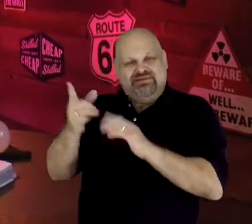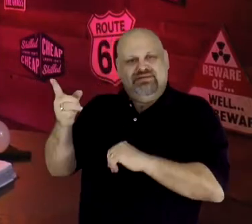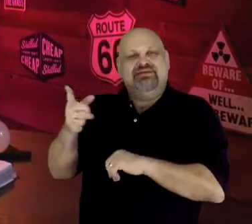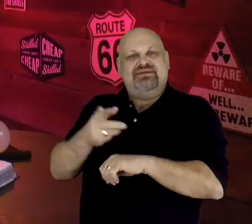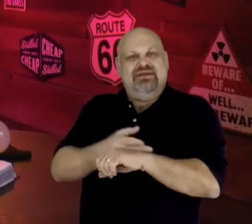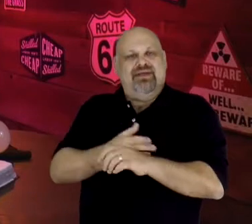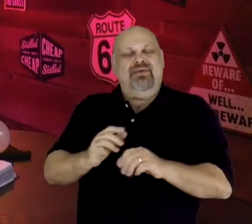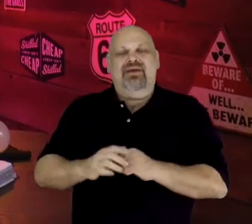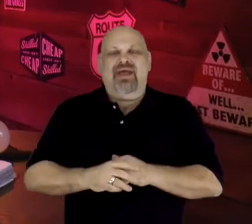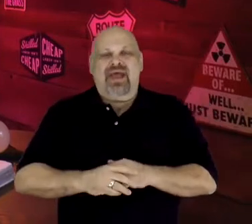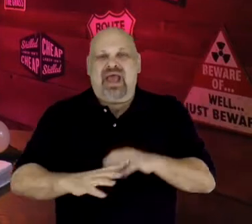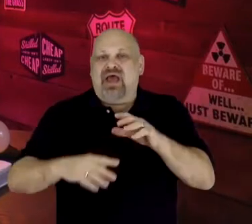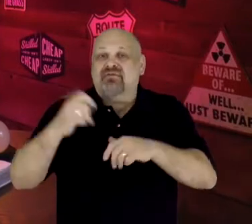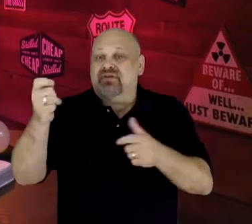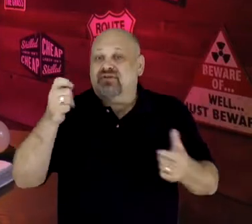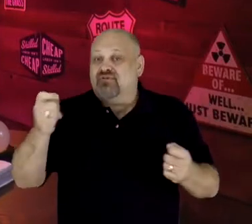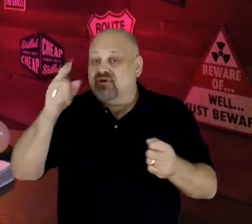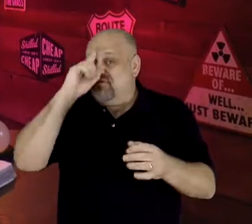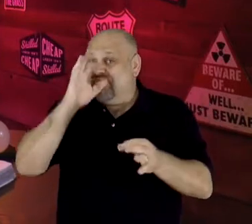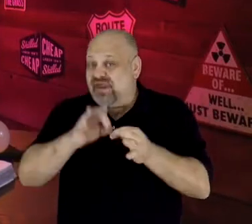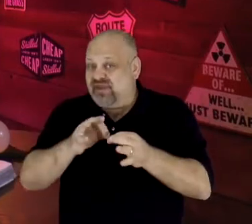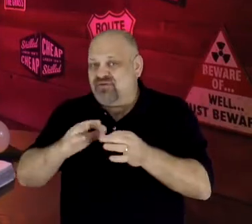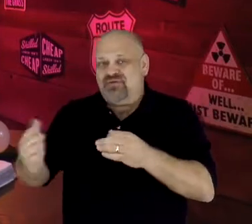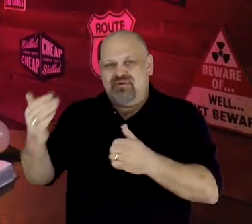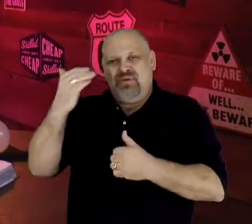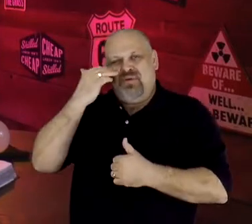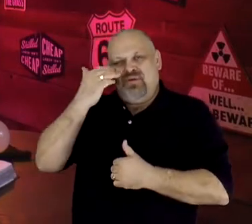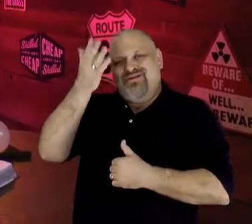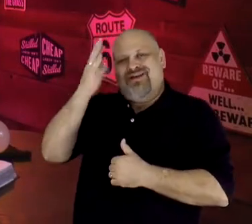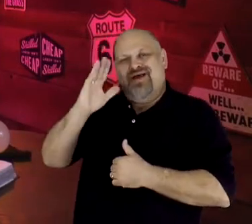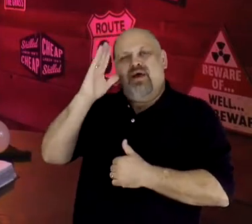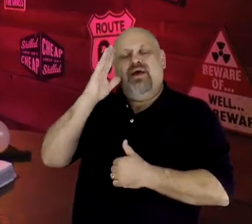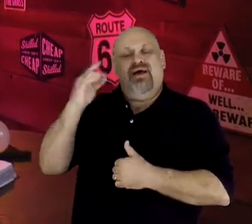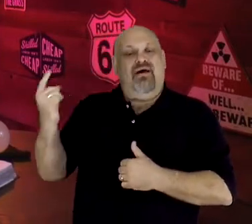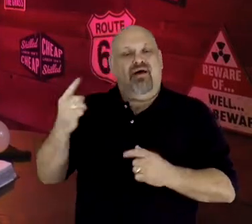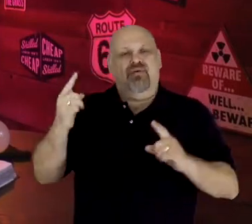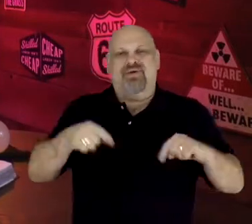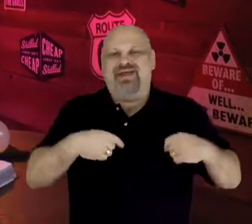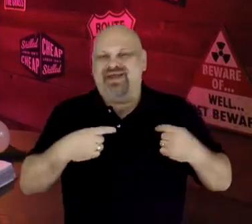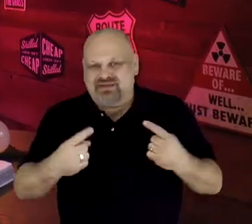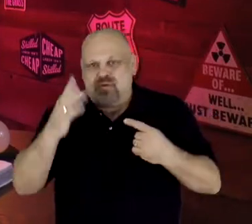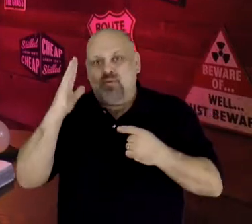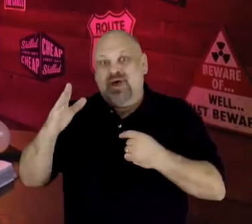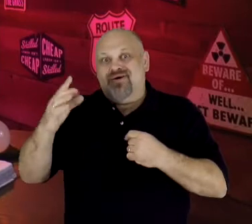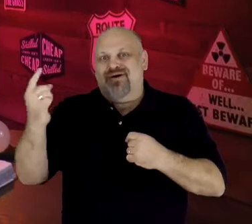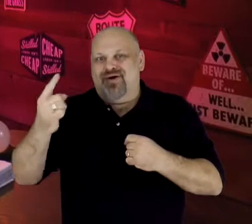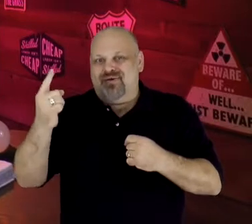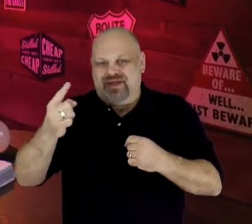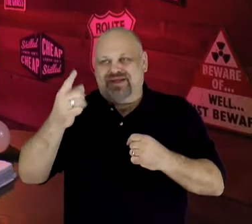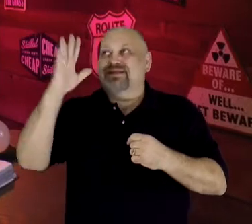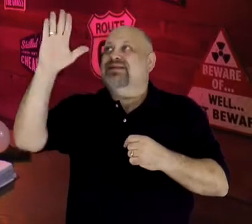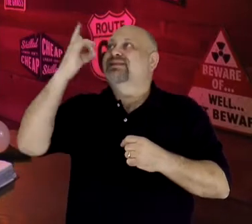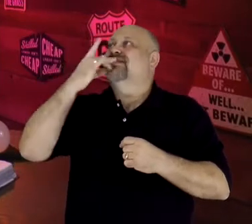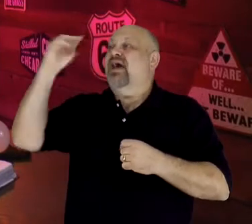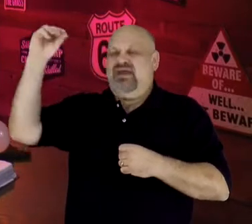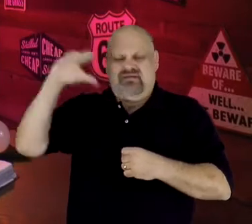has always and will always shine His light into the darkest moments–that's why we can